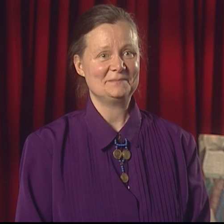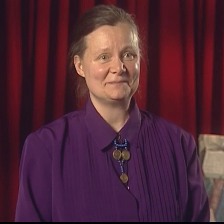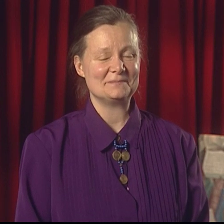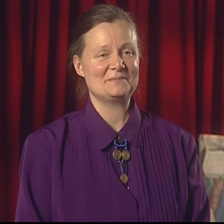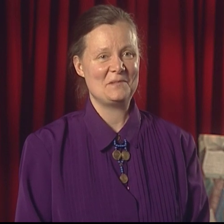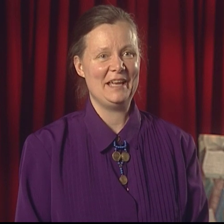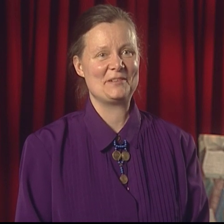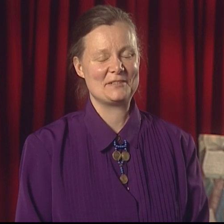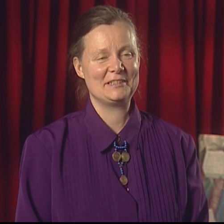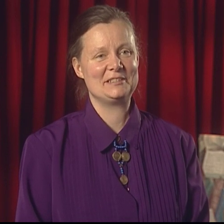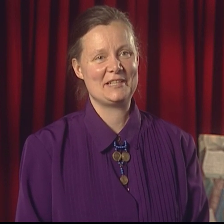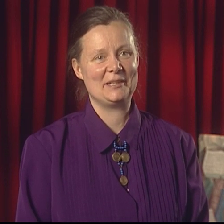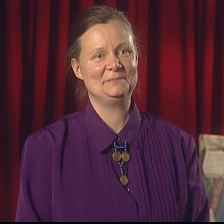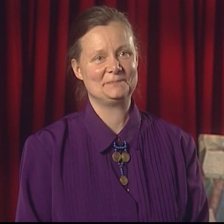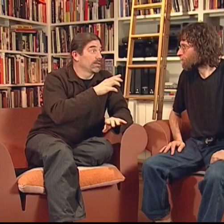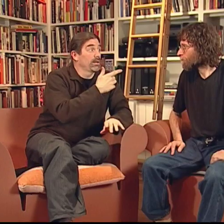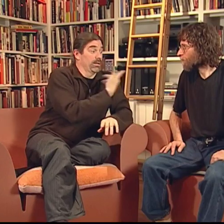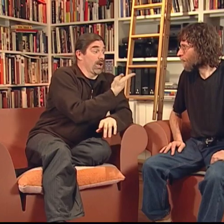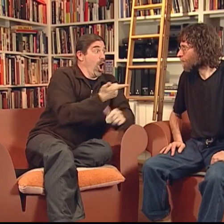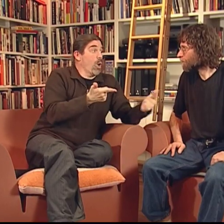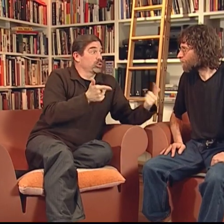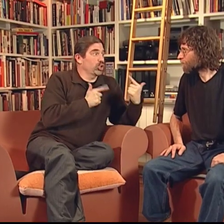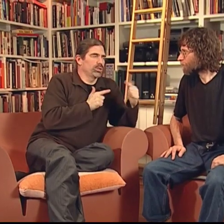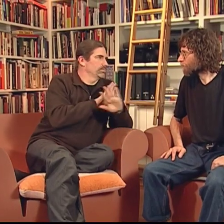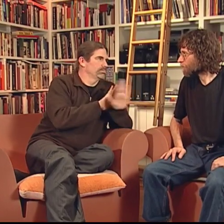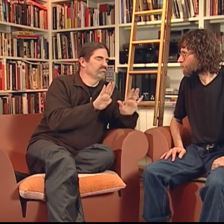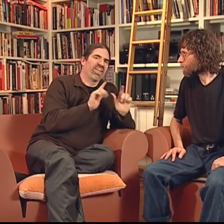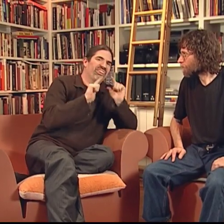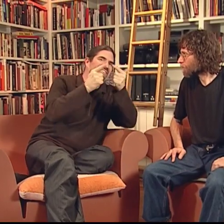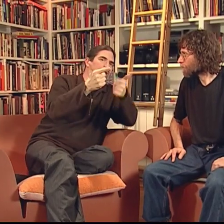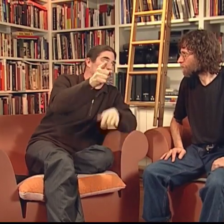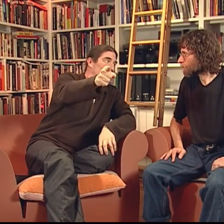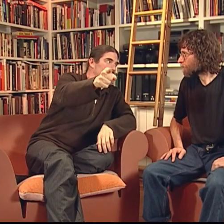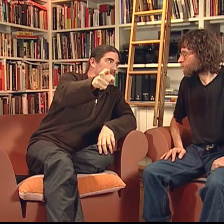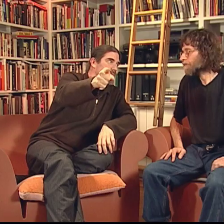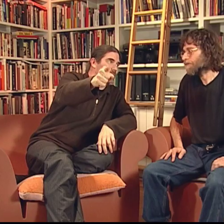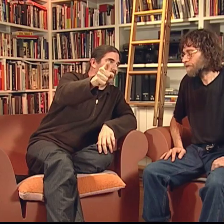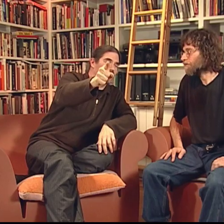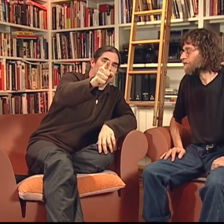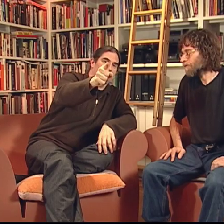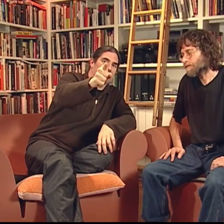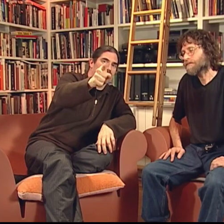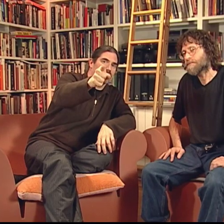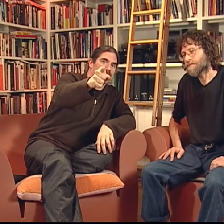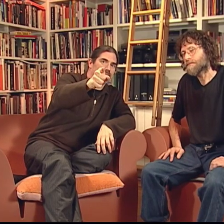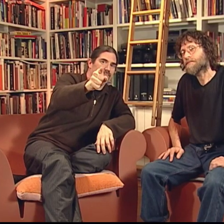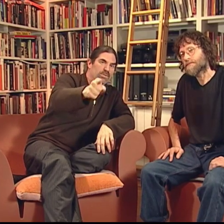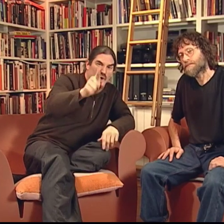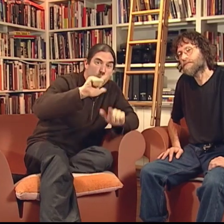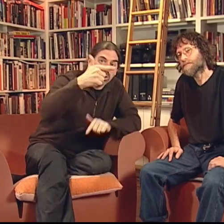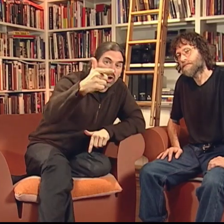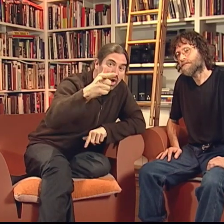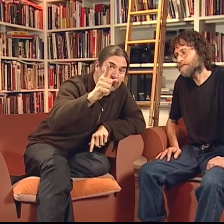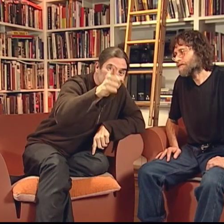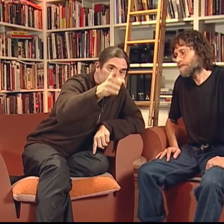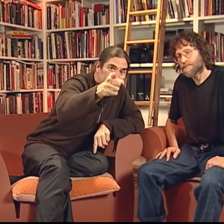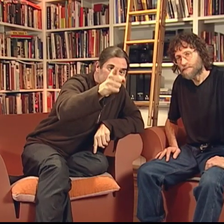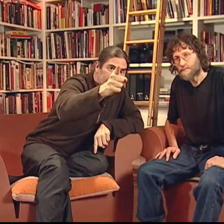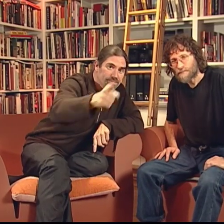We had a really good time. I think you'll agree with me, Kenny, it isn't our time now. Now, it's your turn! Go on, get out there! it's your turn!